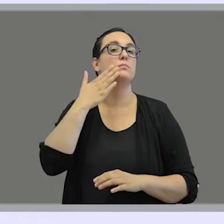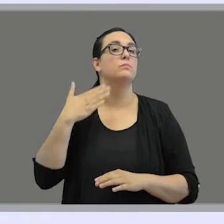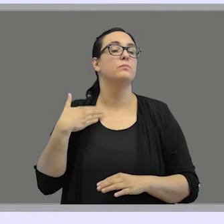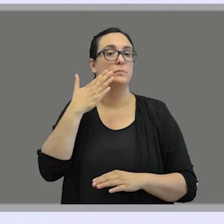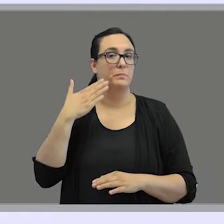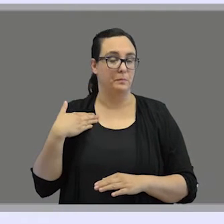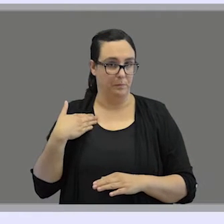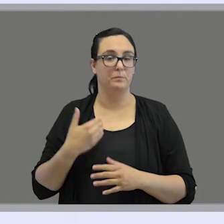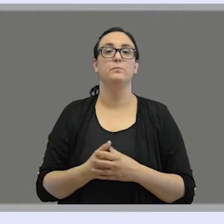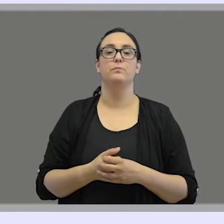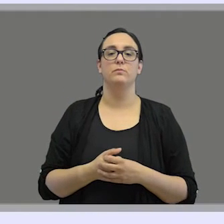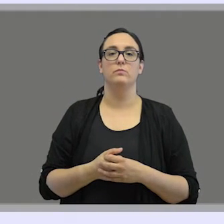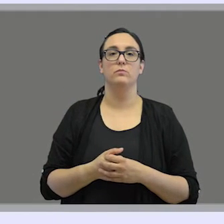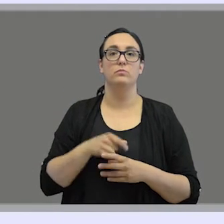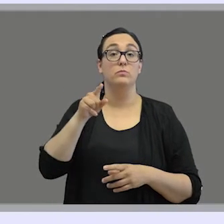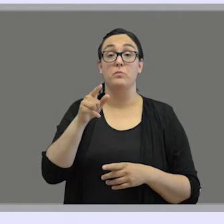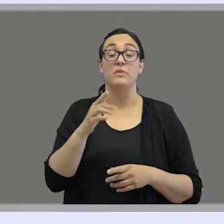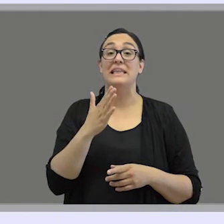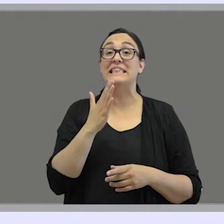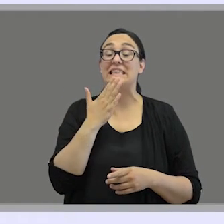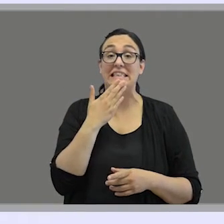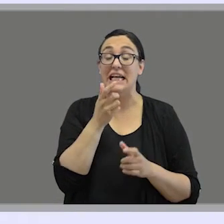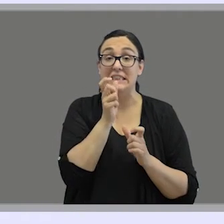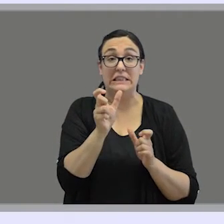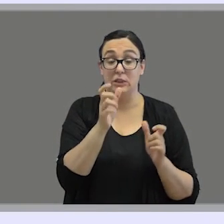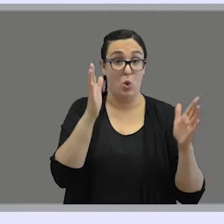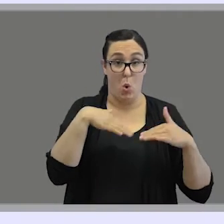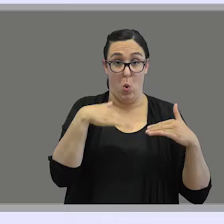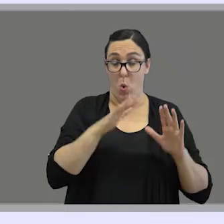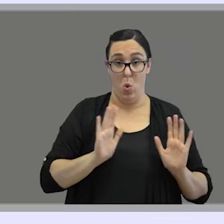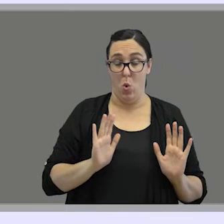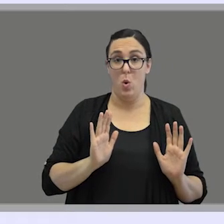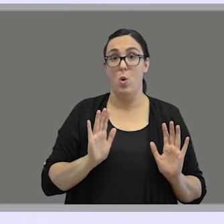which isn't based on the lexical items of the sign language